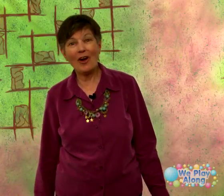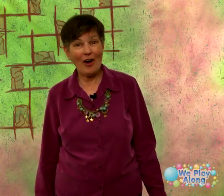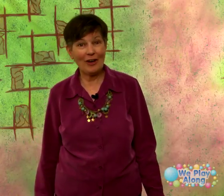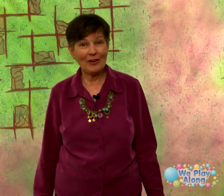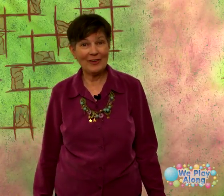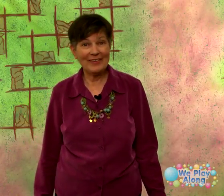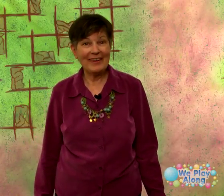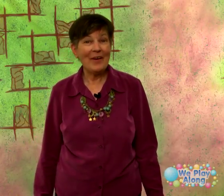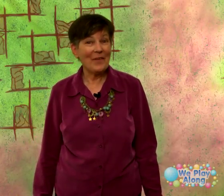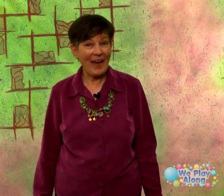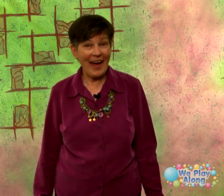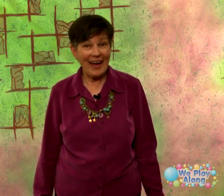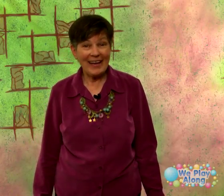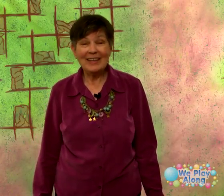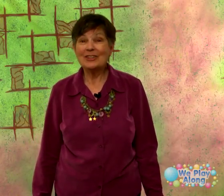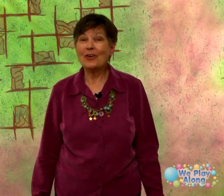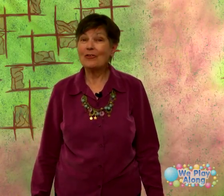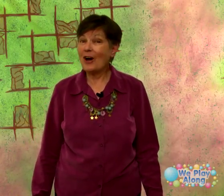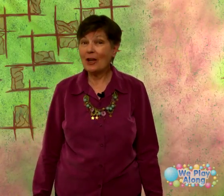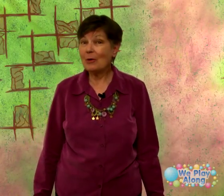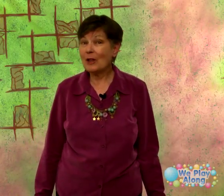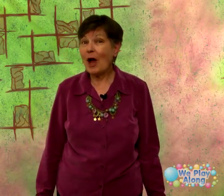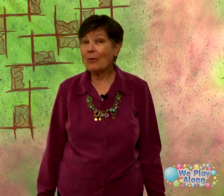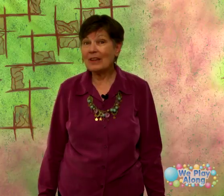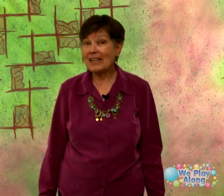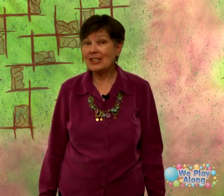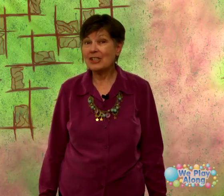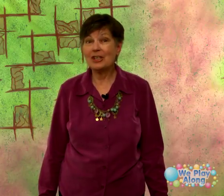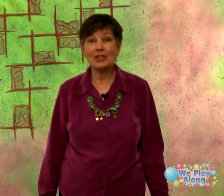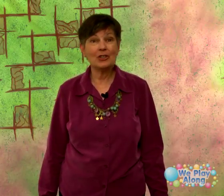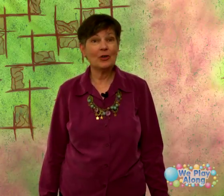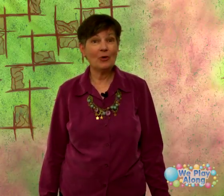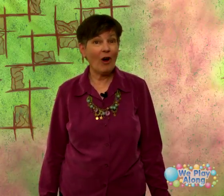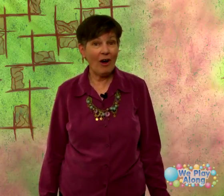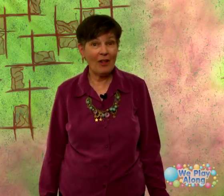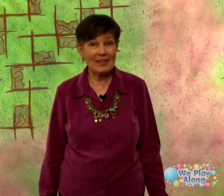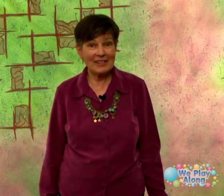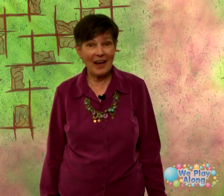toddler okay so follow along with Lea she's going to show you all the signs